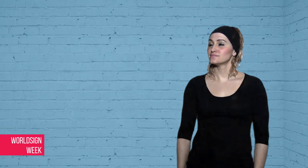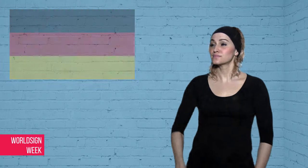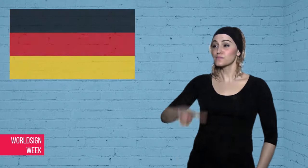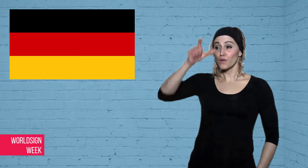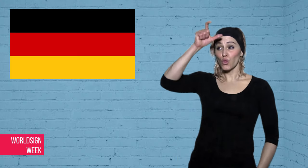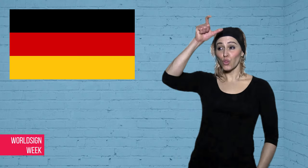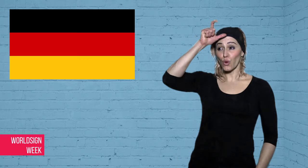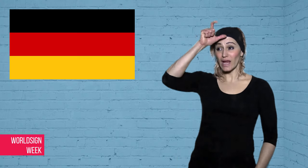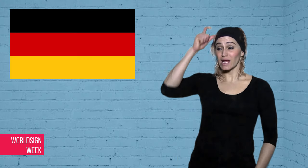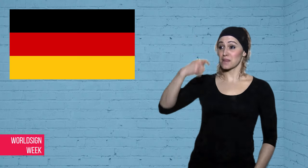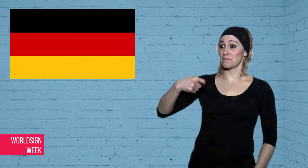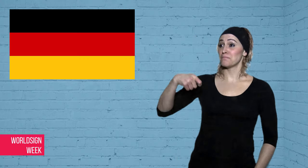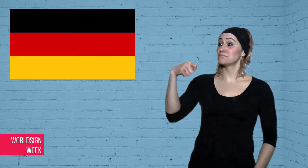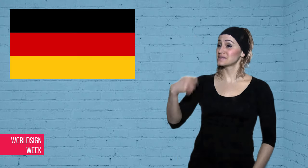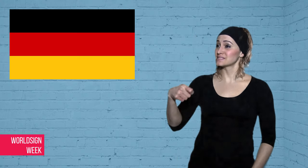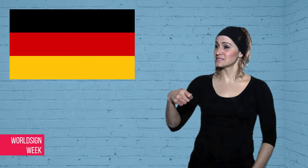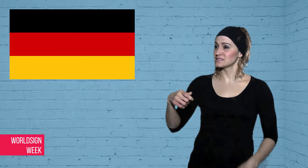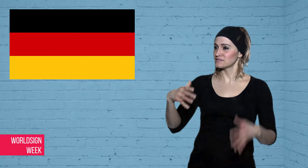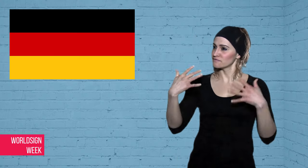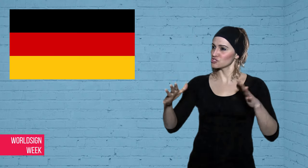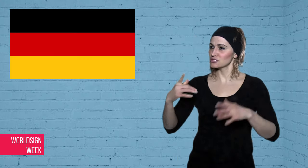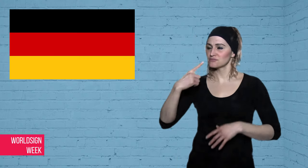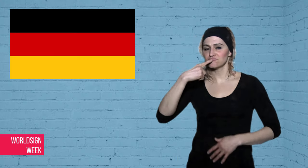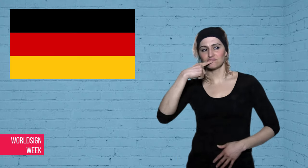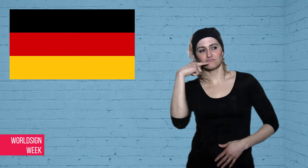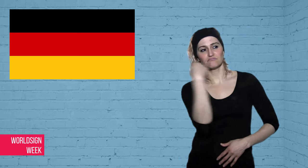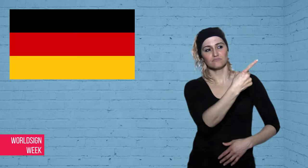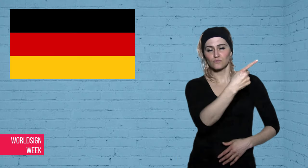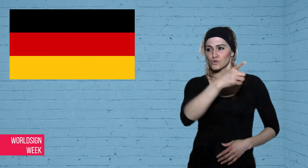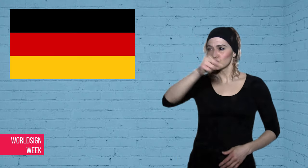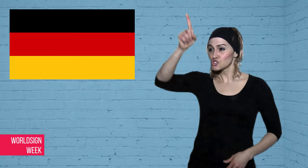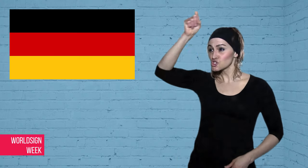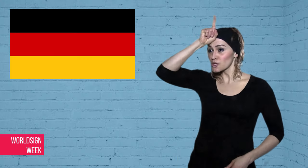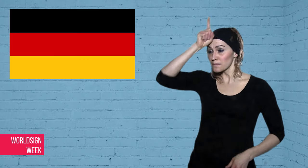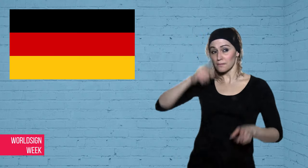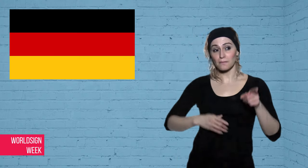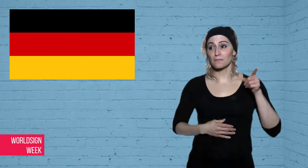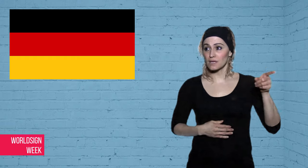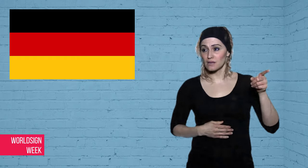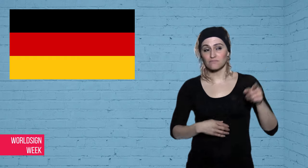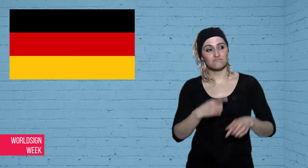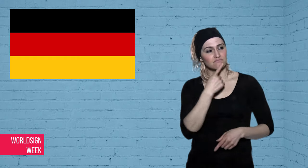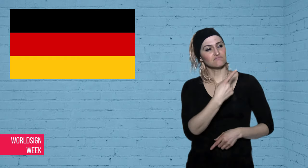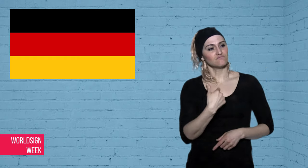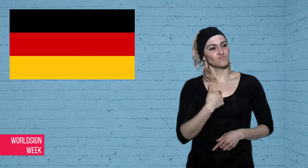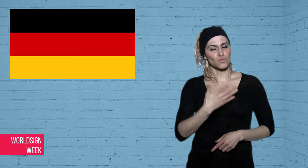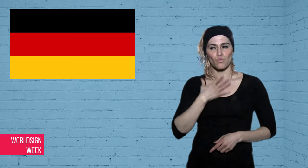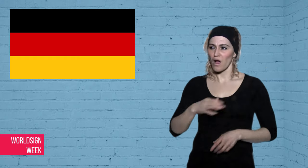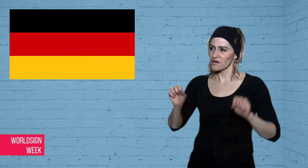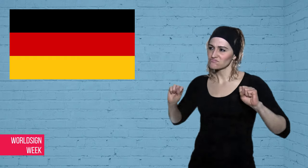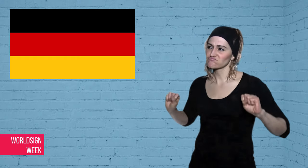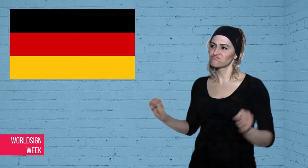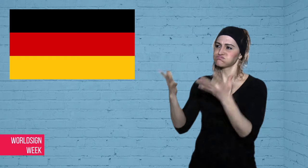Dawn: Turkey and Germany have a history